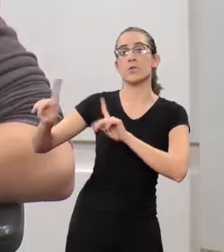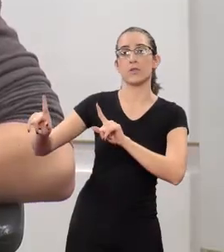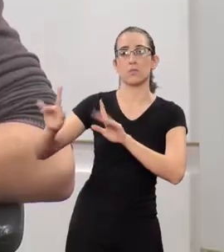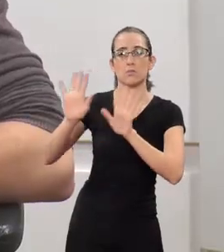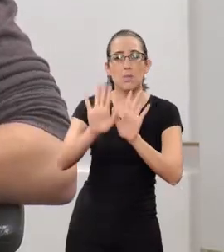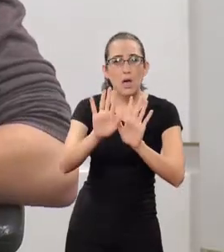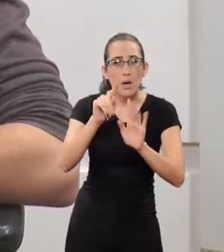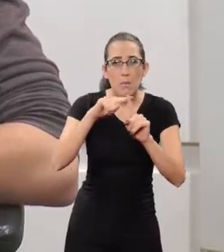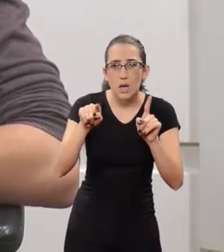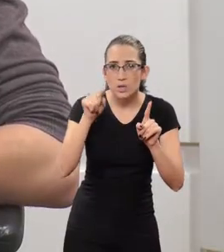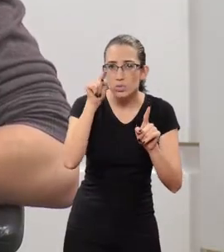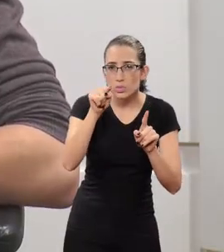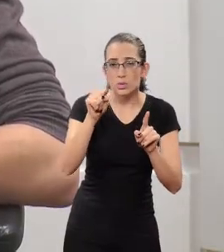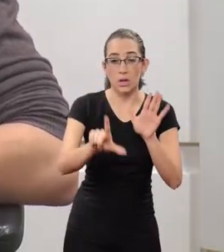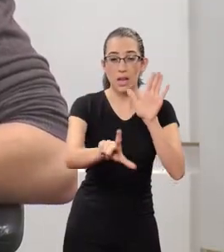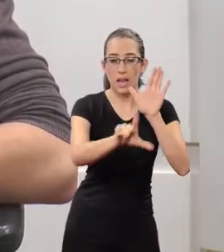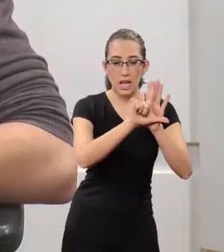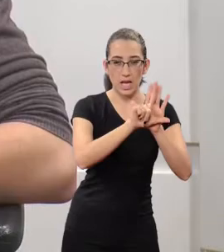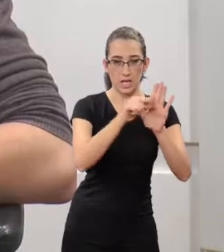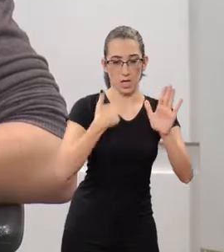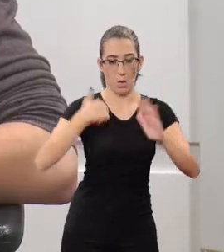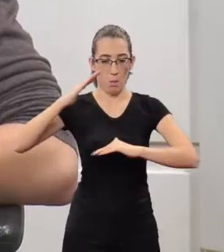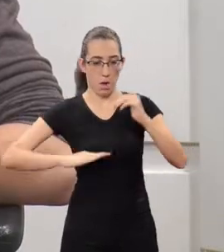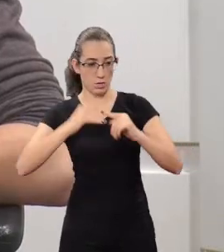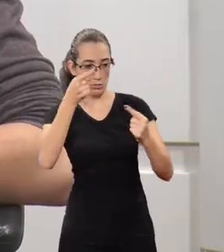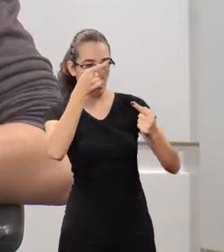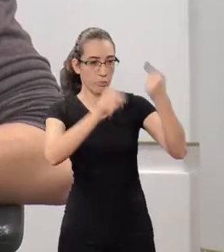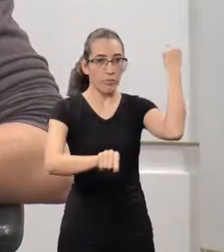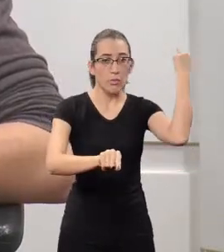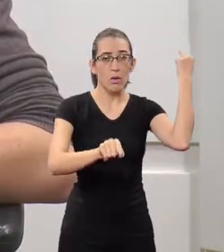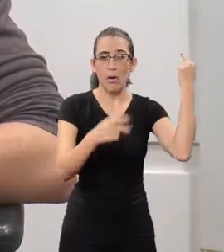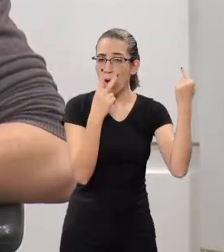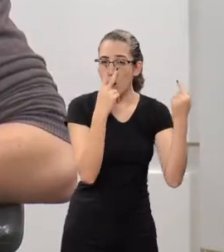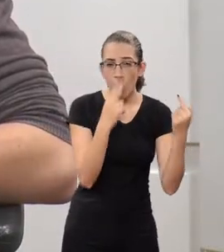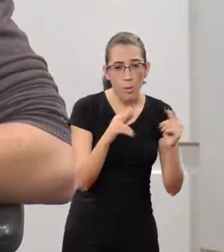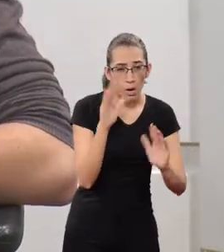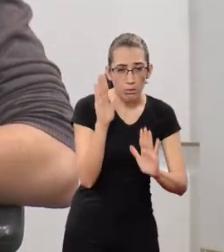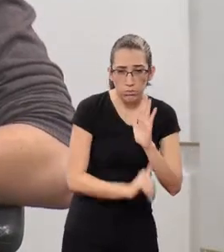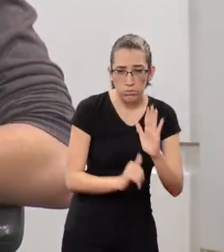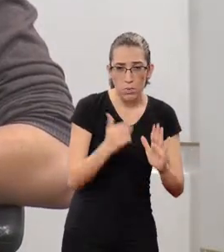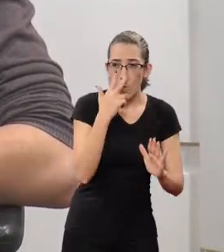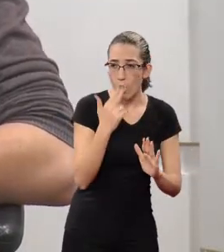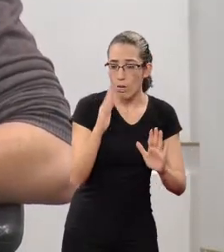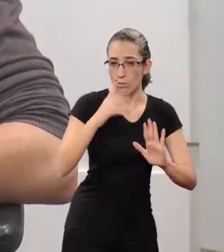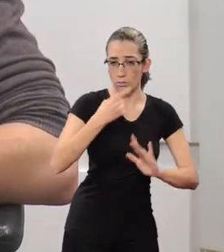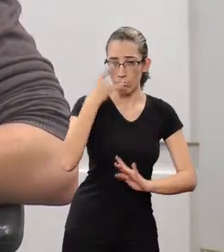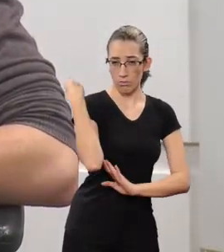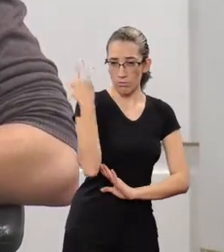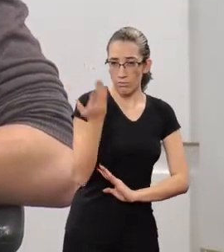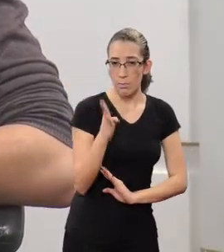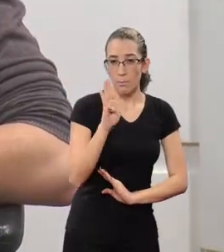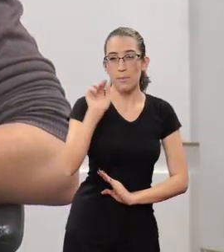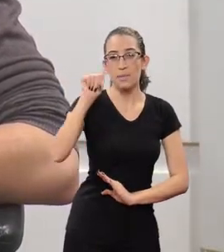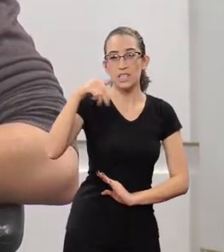But from the moment you violate some of device or law, you become a thief as well.